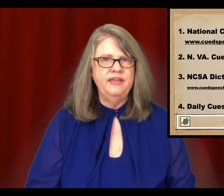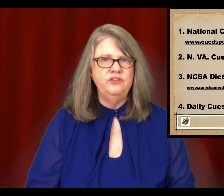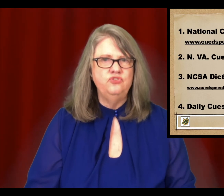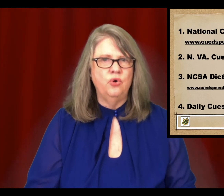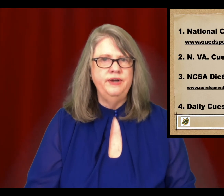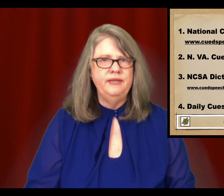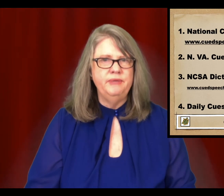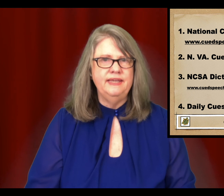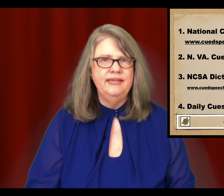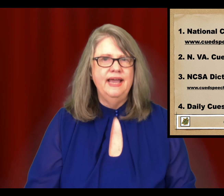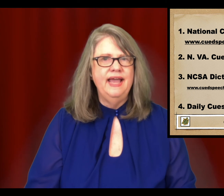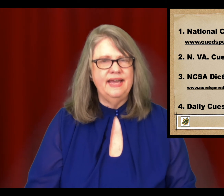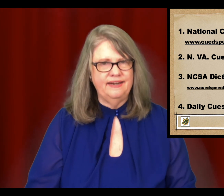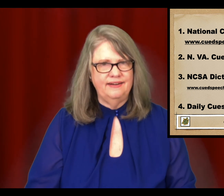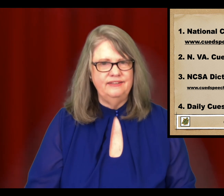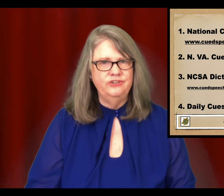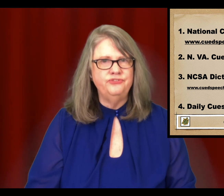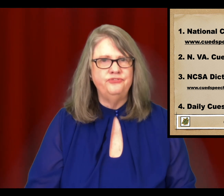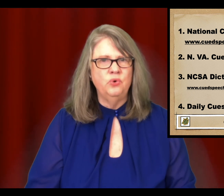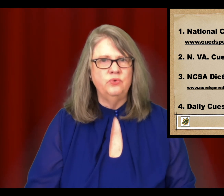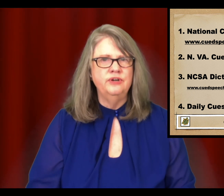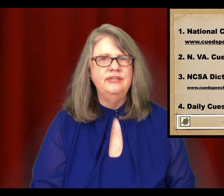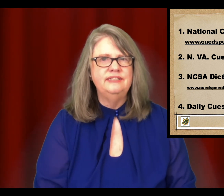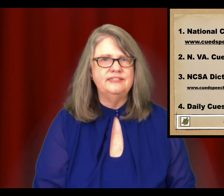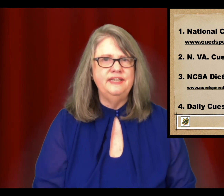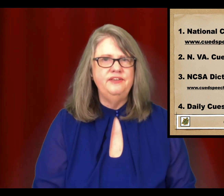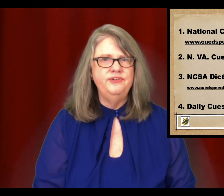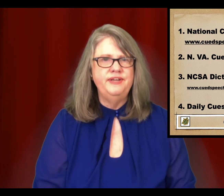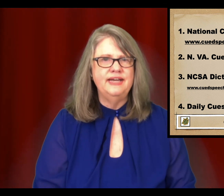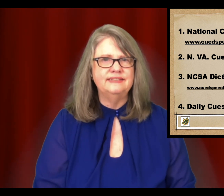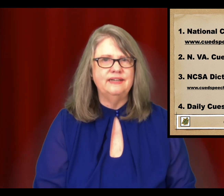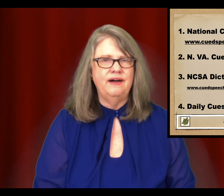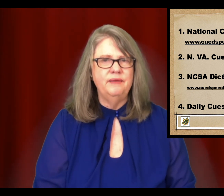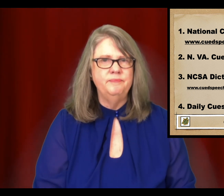you joining me and I look forward to seeing you next time.